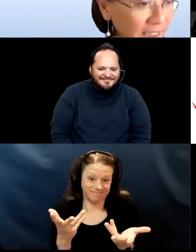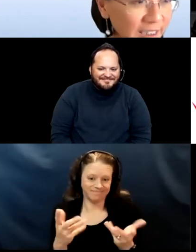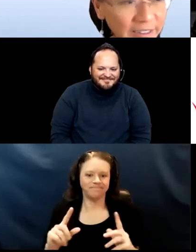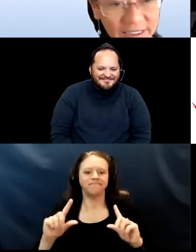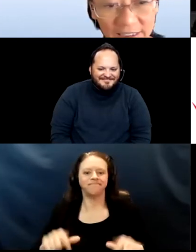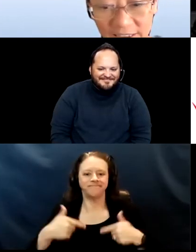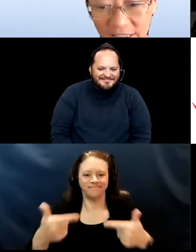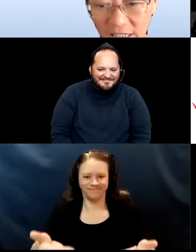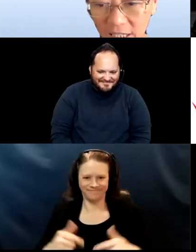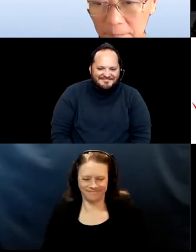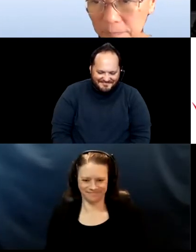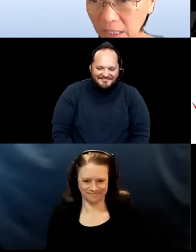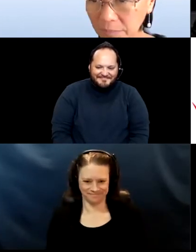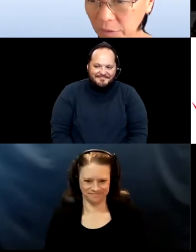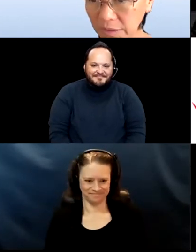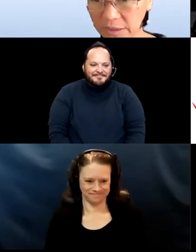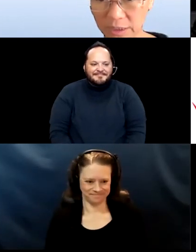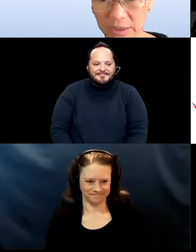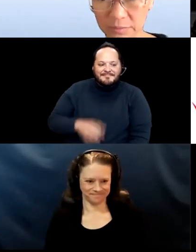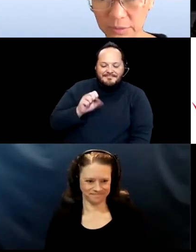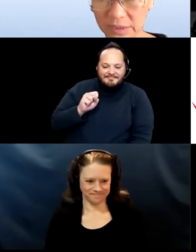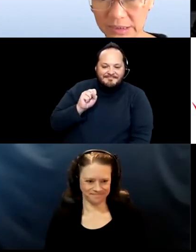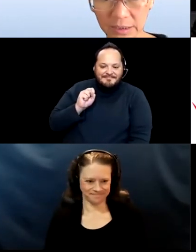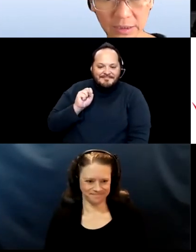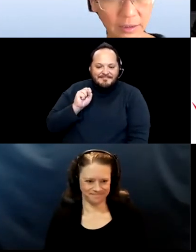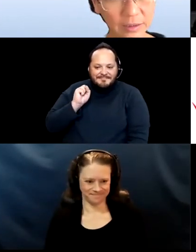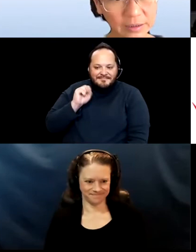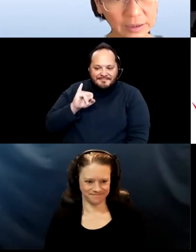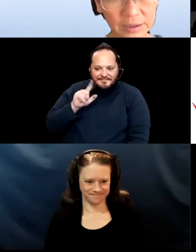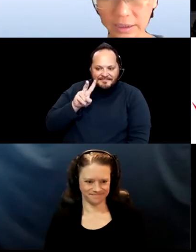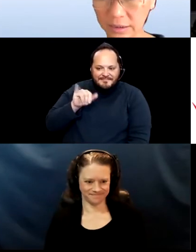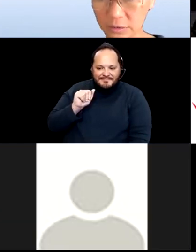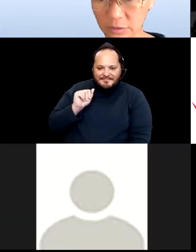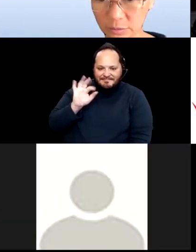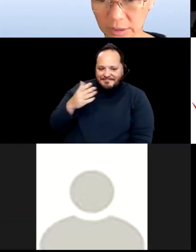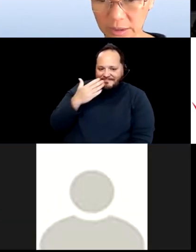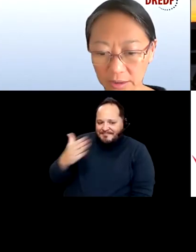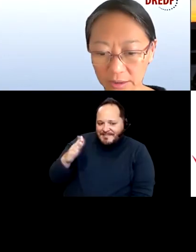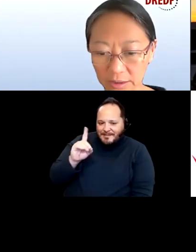Thank you, Denny. I'm going to move us along now to Christina